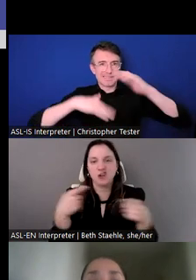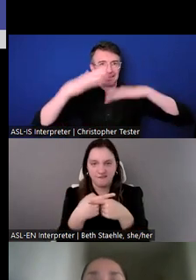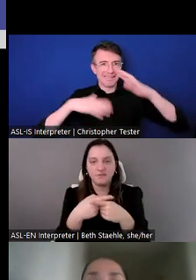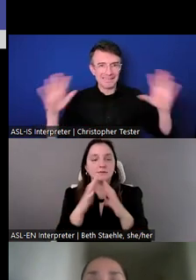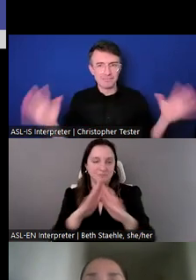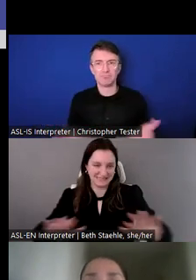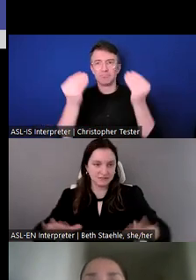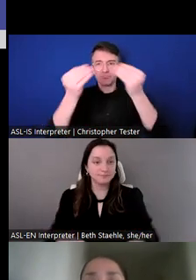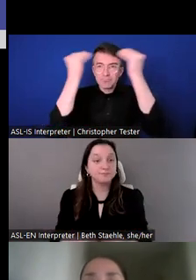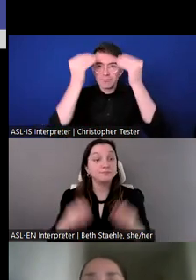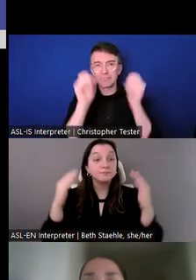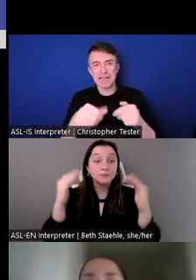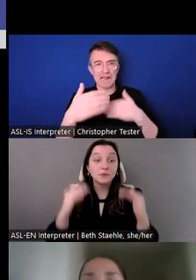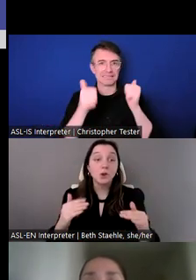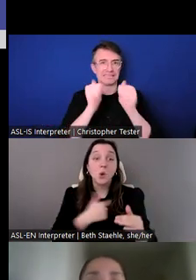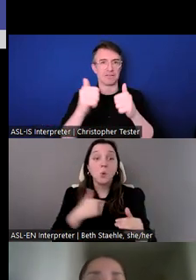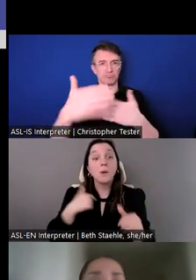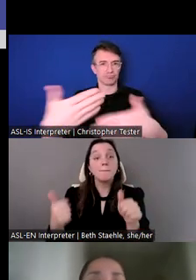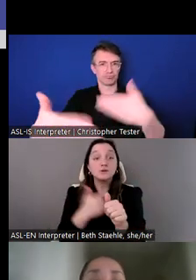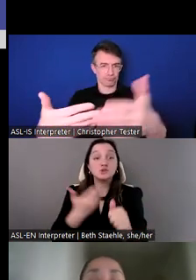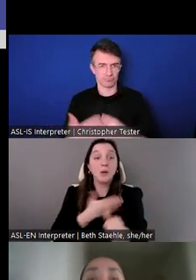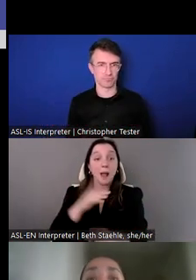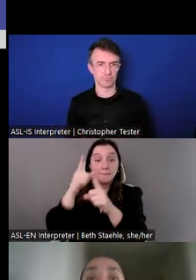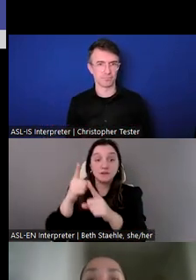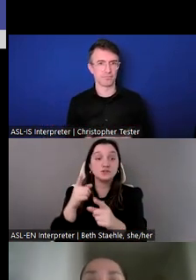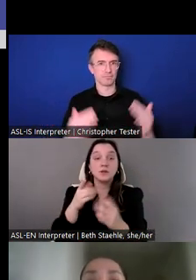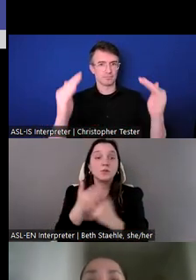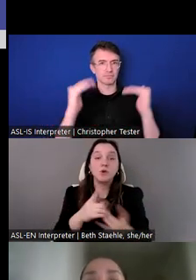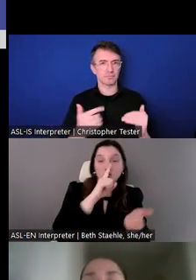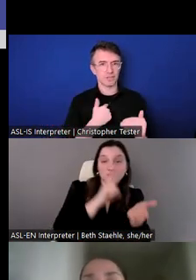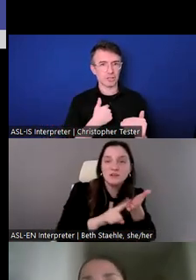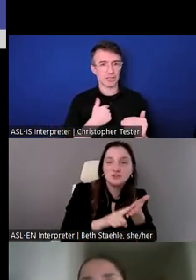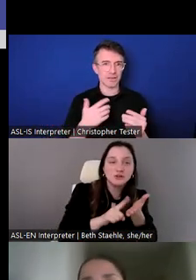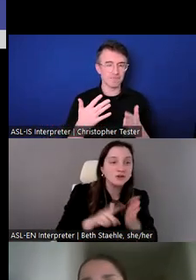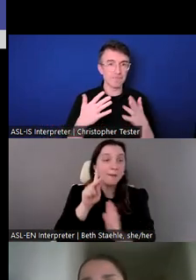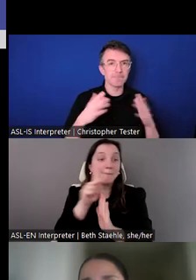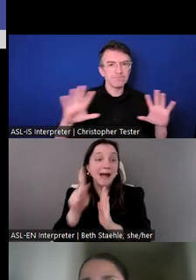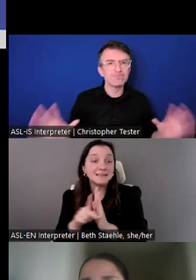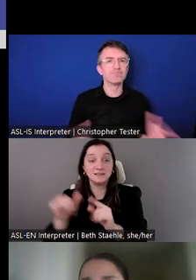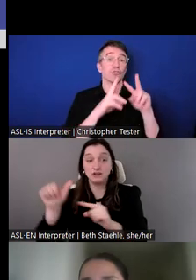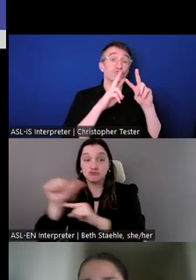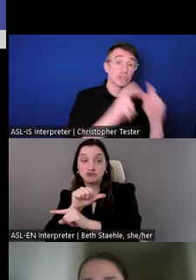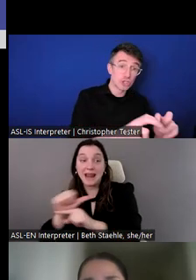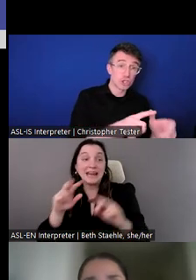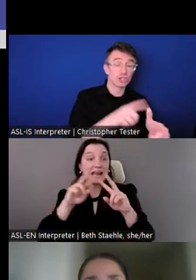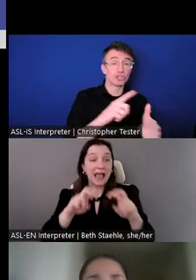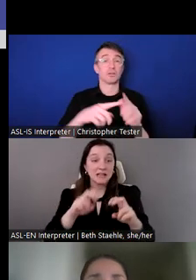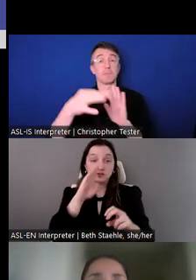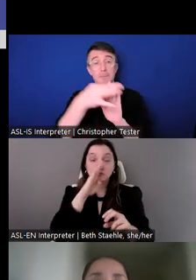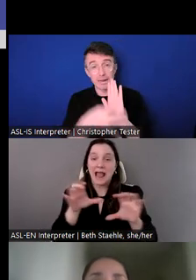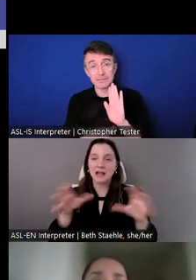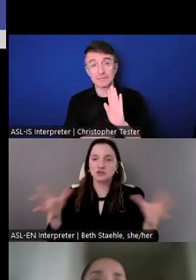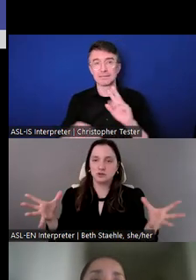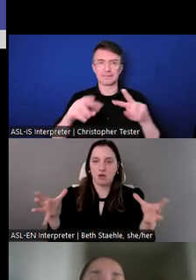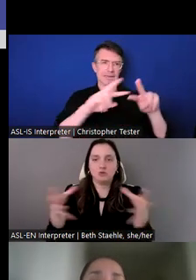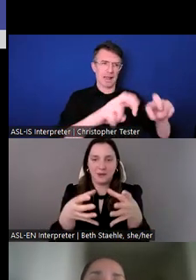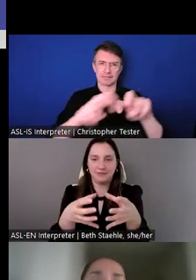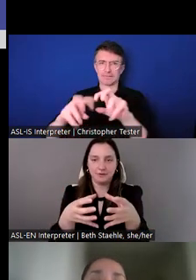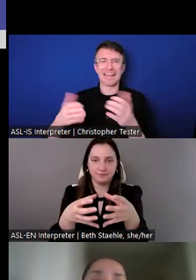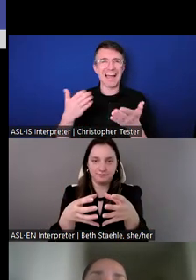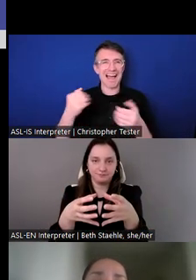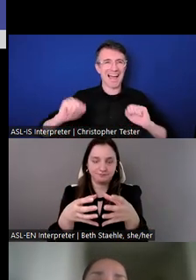direct action to support those who are working to build a more peaceful and inclusive world.